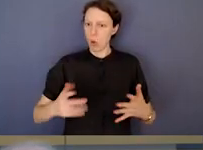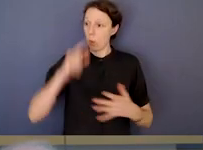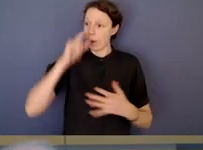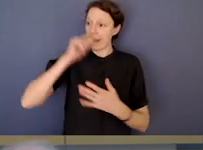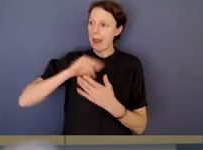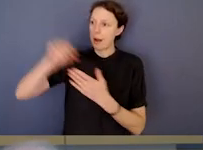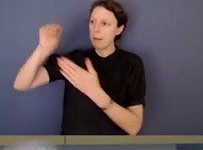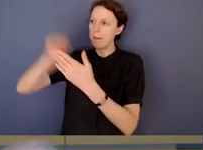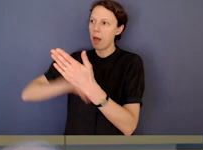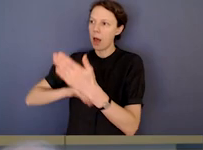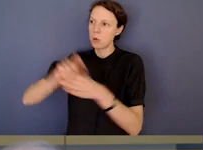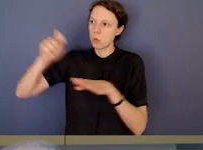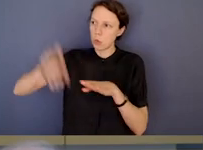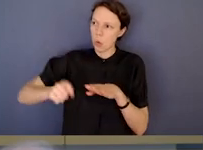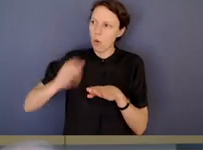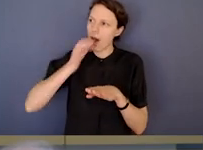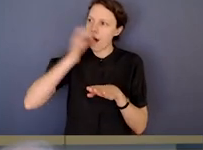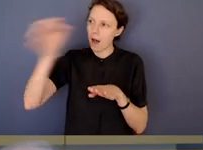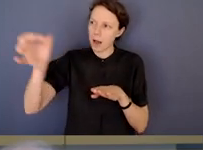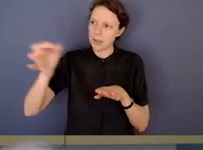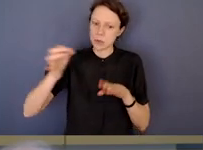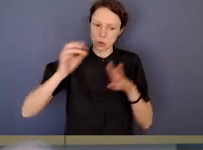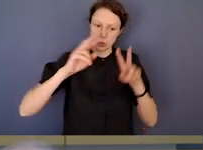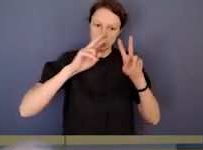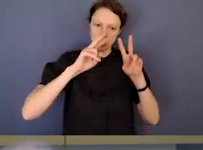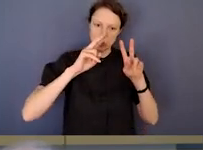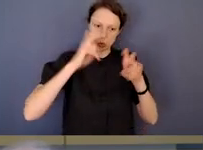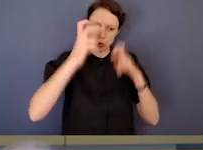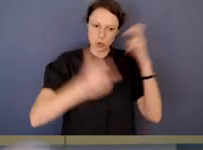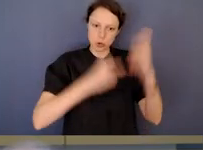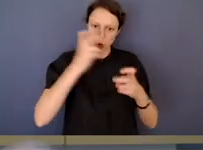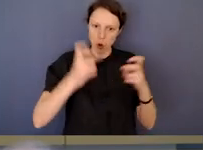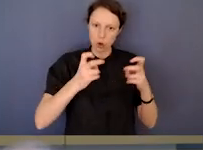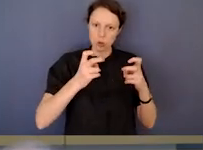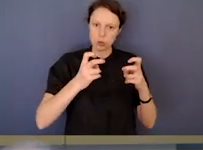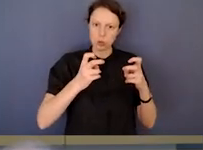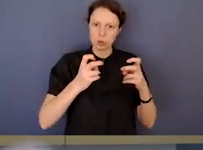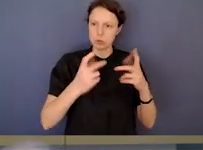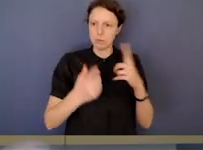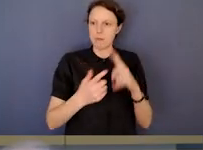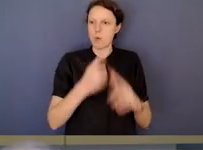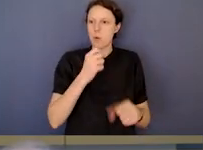For example, we can apply to a court to obtain a search warrant, not to search public premises,